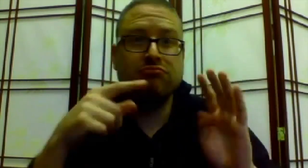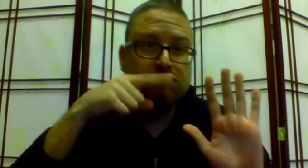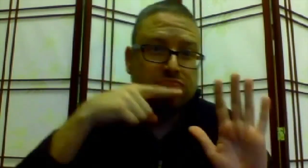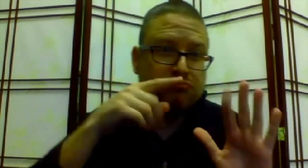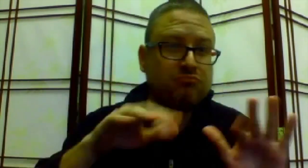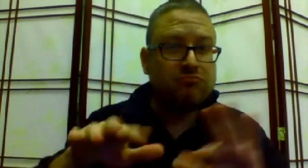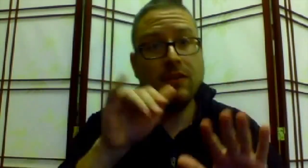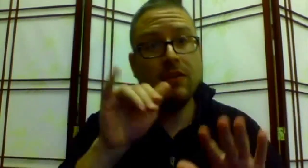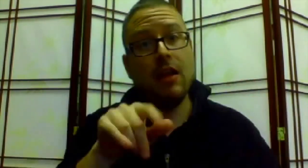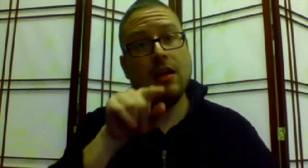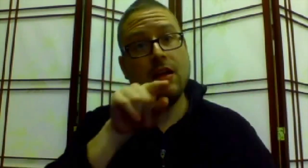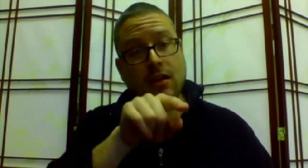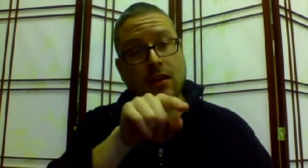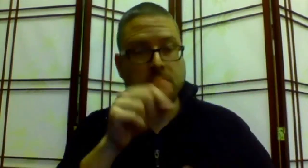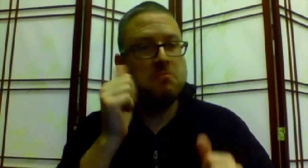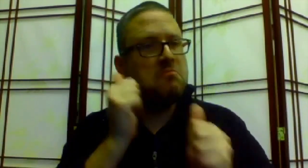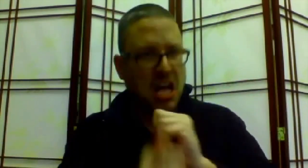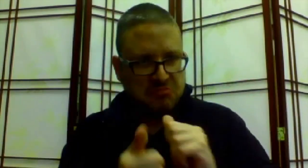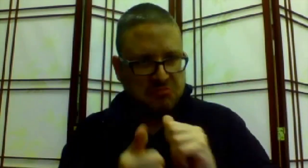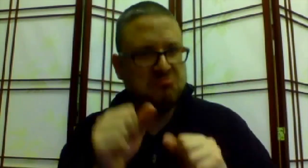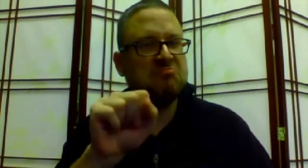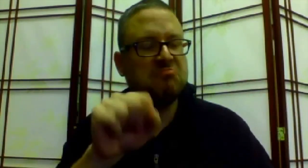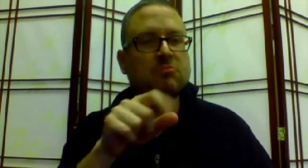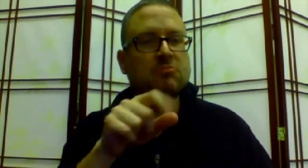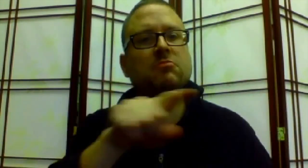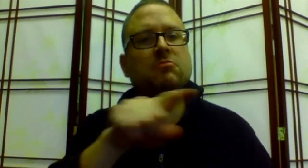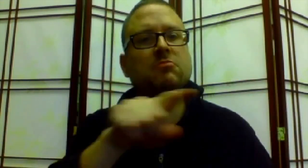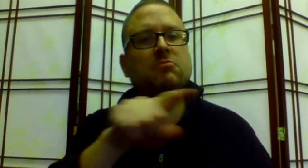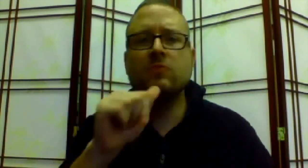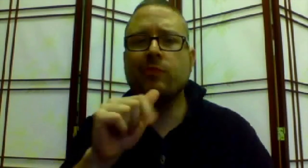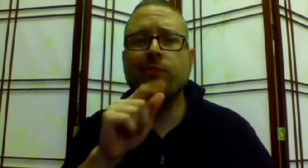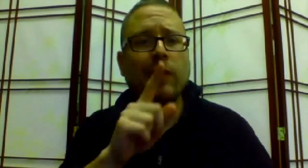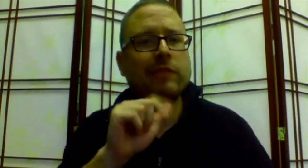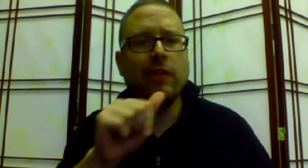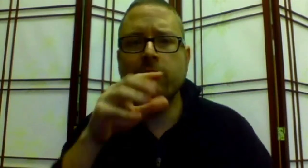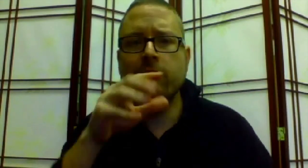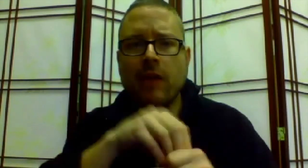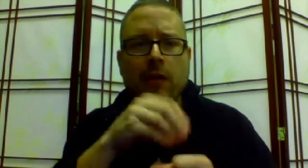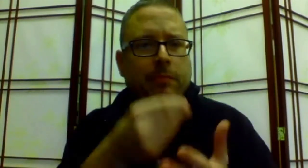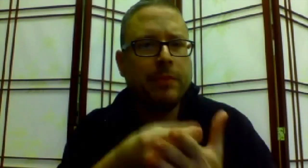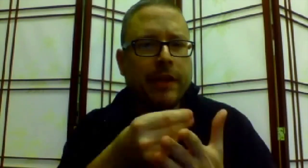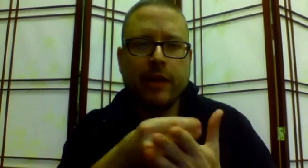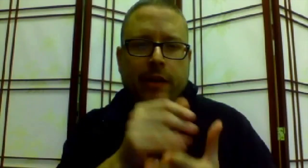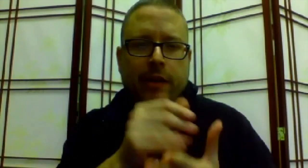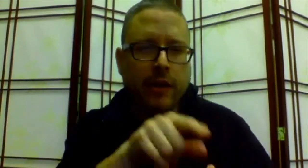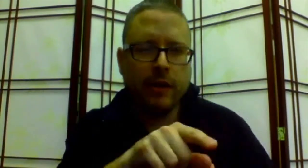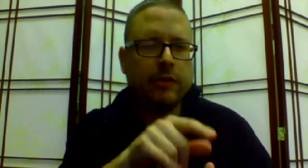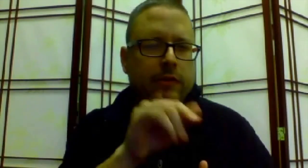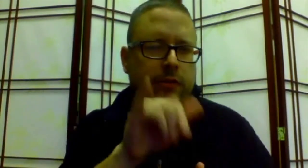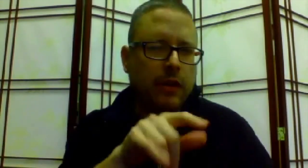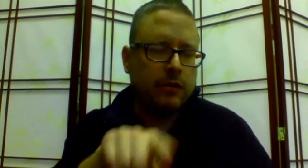and offered testimony and the bill was passed on. That discussion didn't involve money.